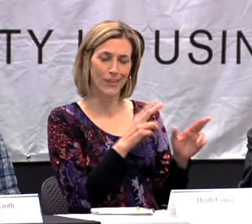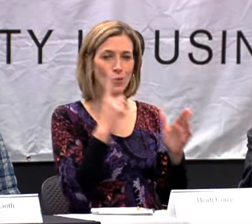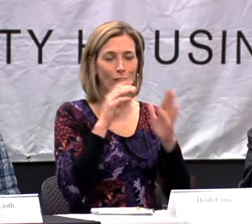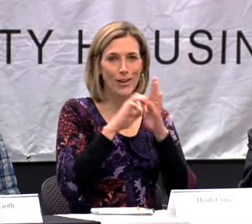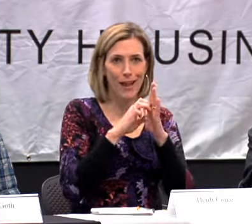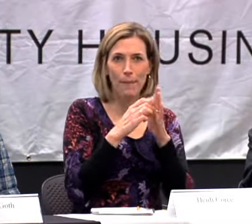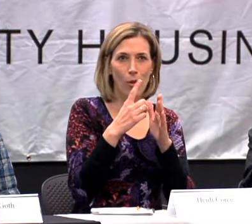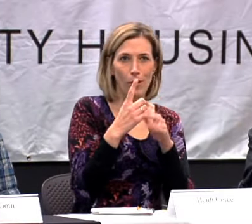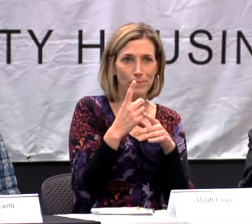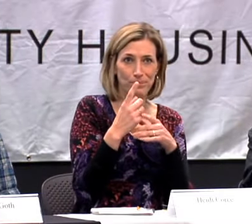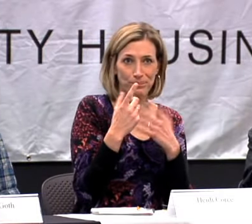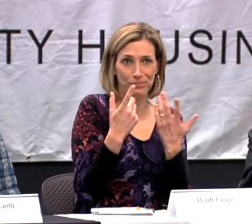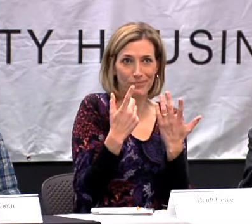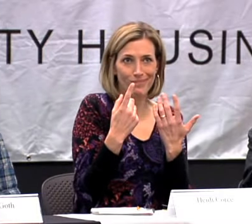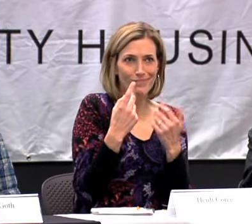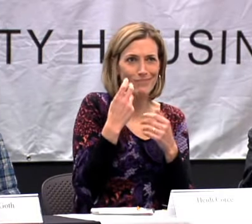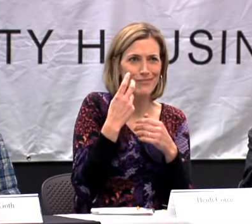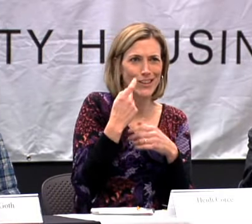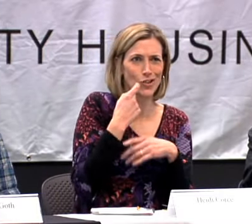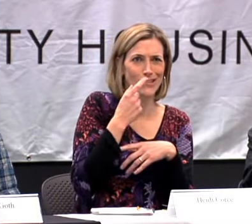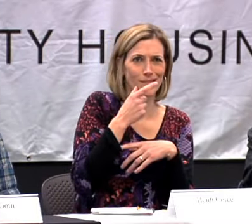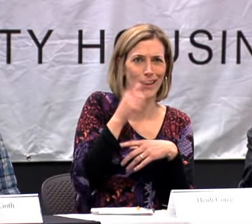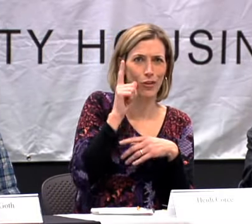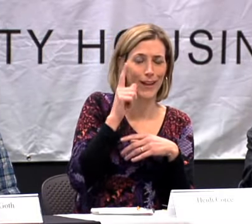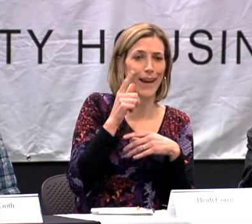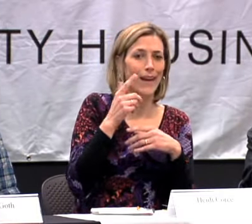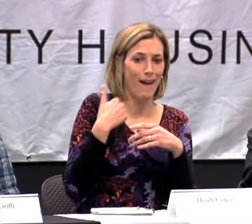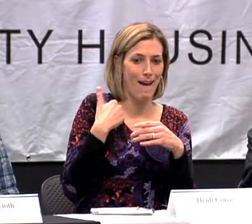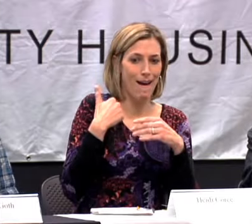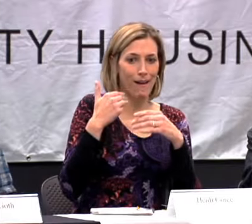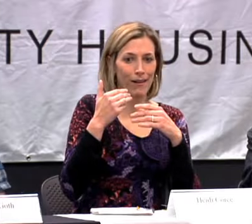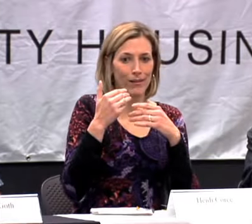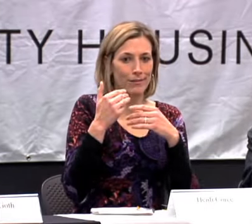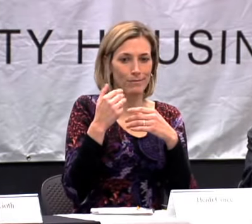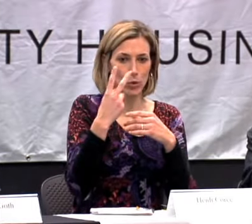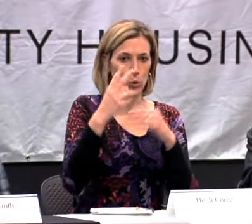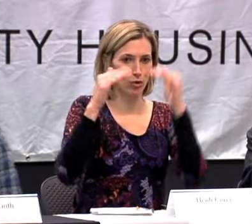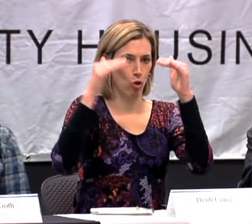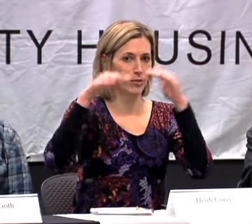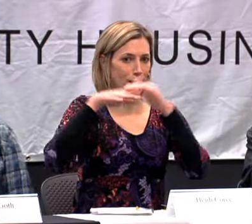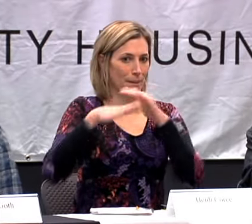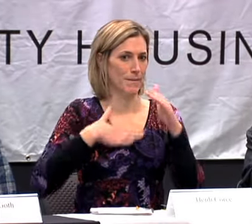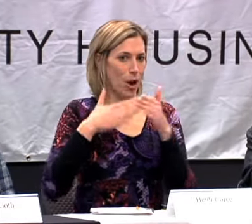OUR ROOM THEY RESPECT THAT. FOR EXAMPLE, I THINK THE OTHER DAY TWO